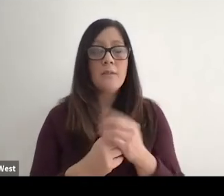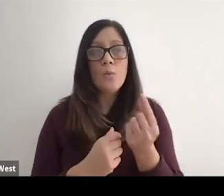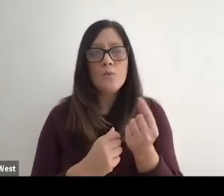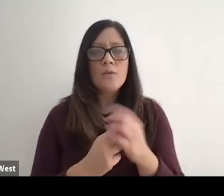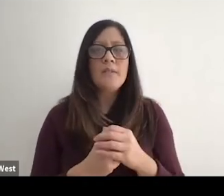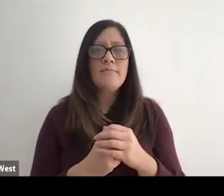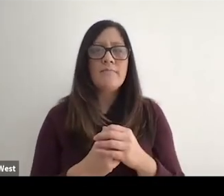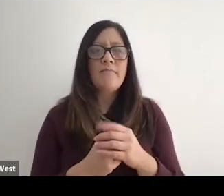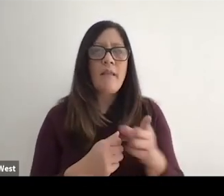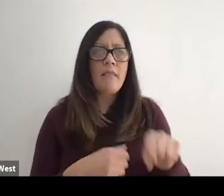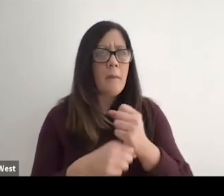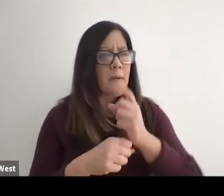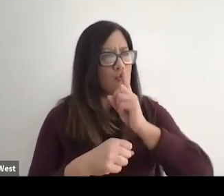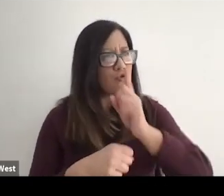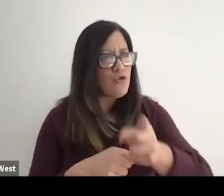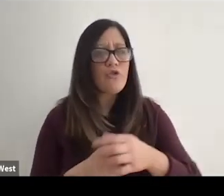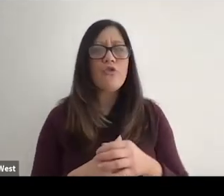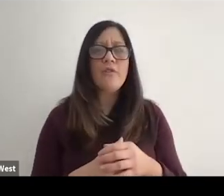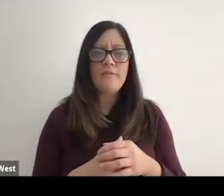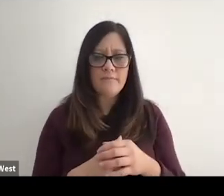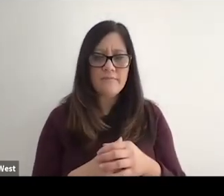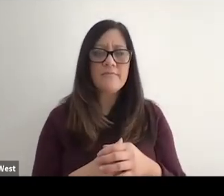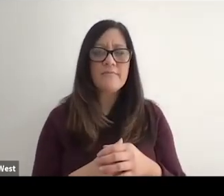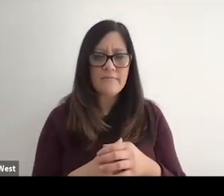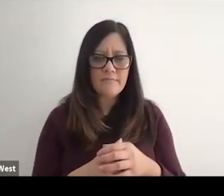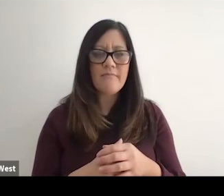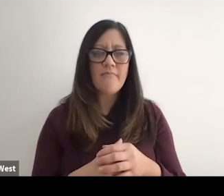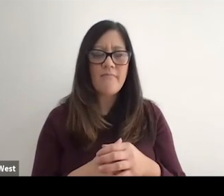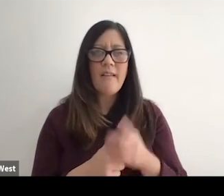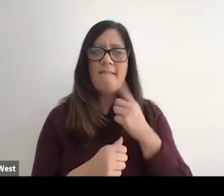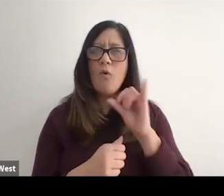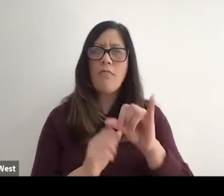They made certain. They made sure that in these games that the commentators were all going